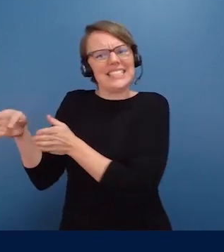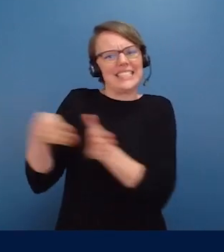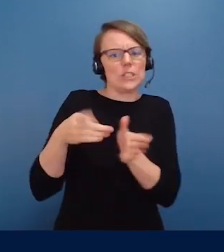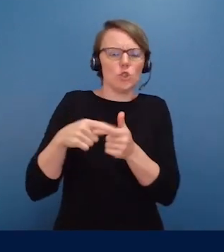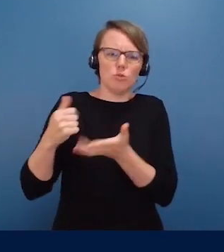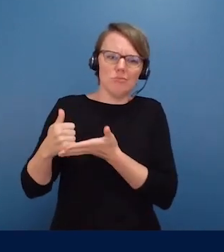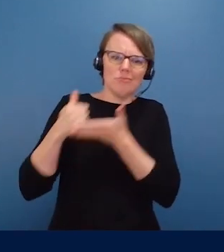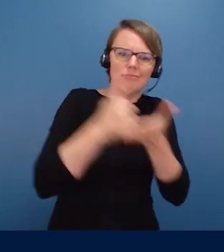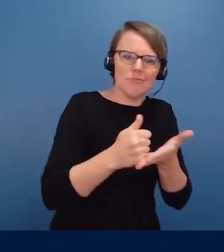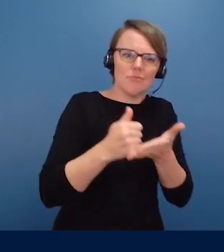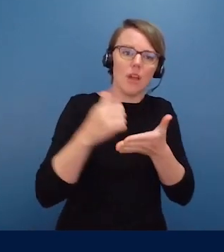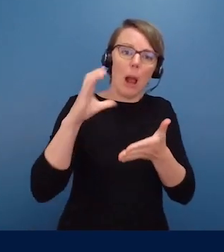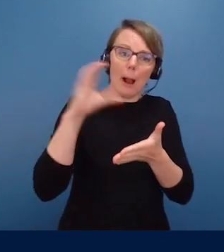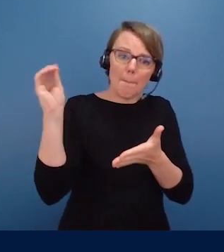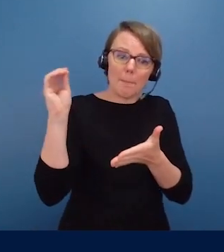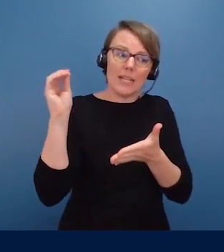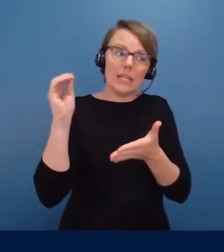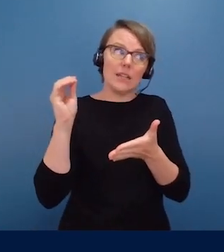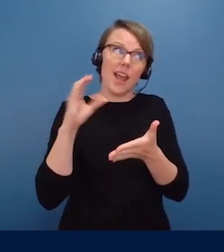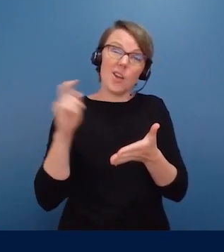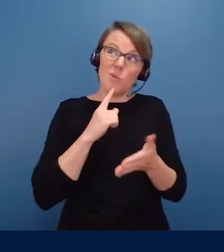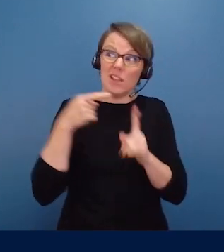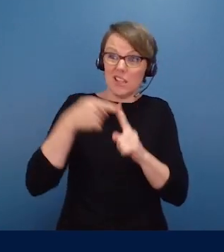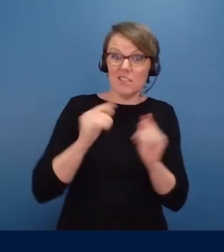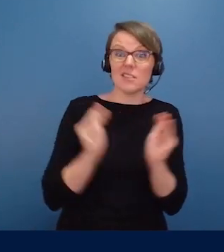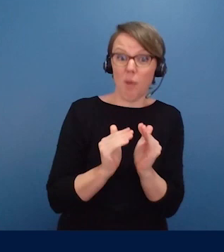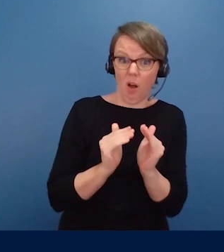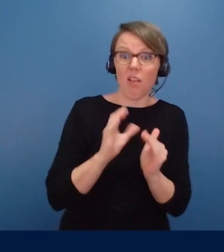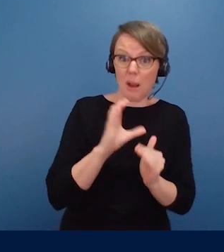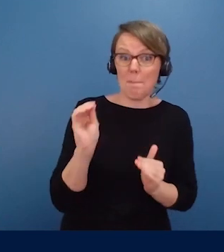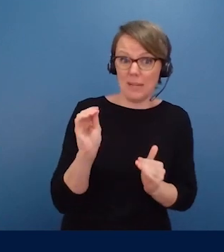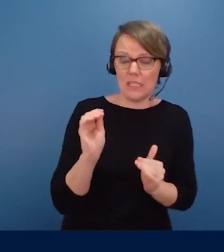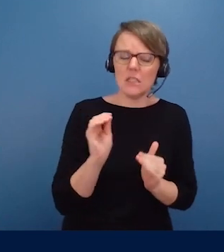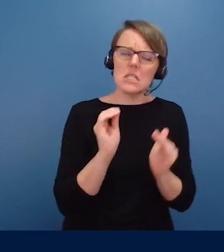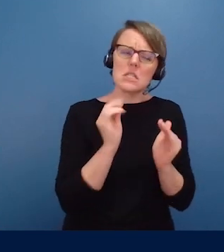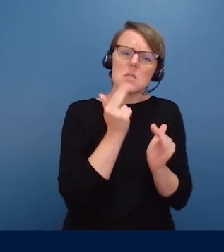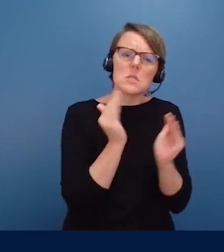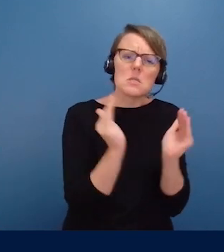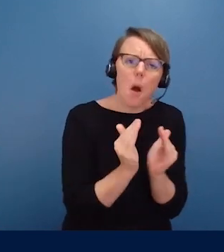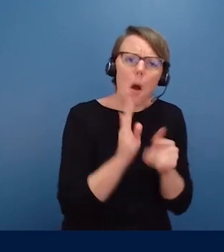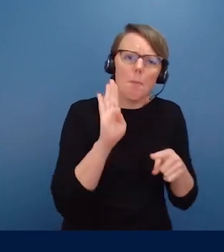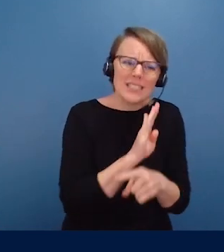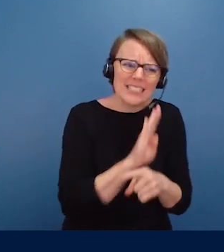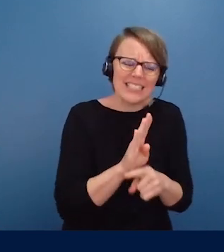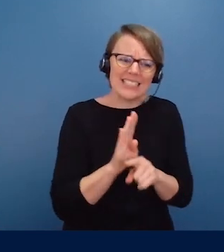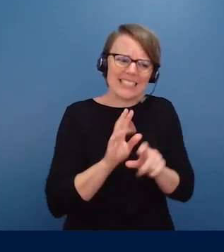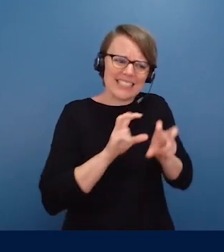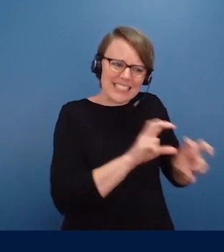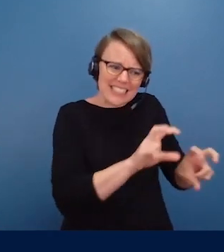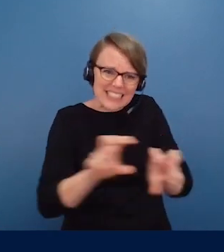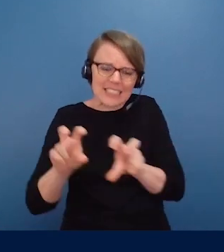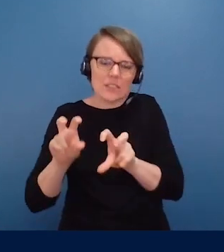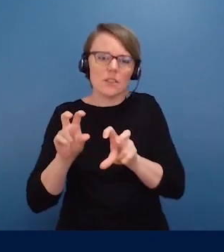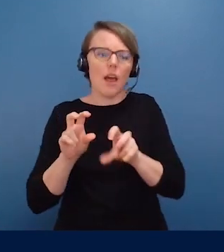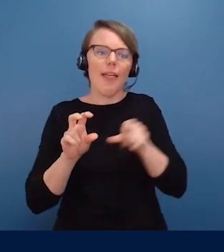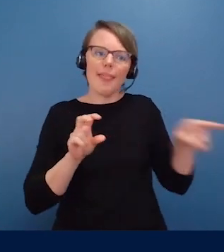perhaps most especially small employers, small businesses, so, they too can invest in the training